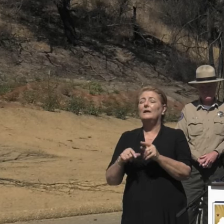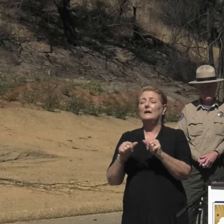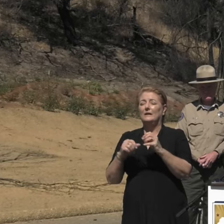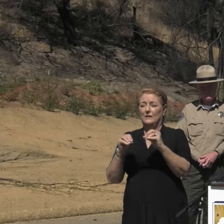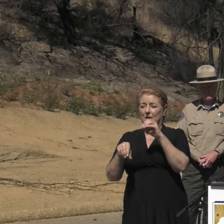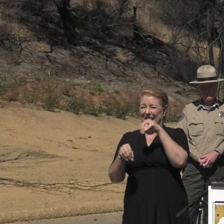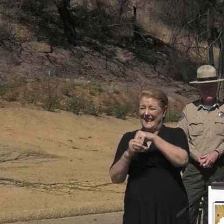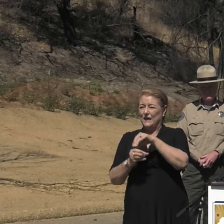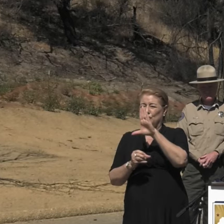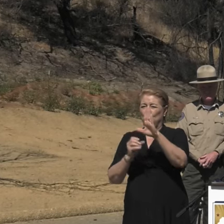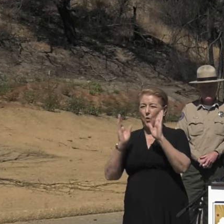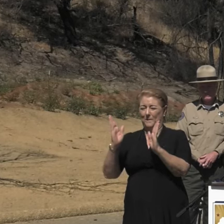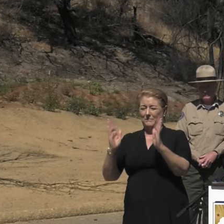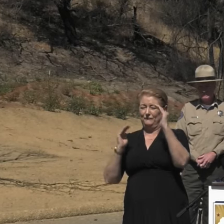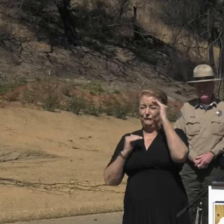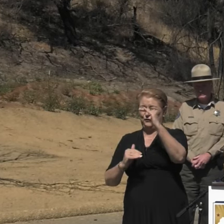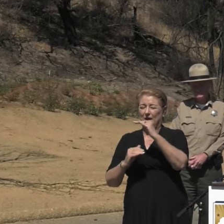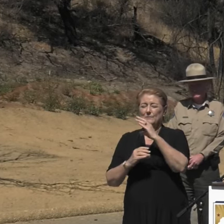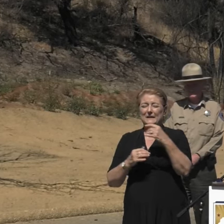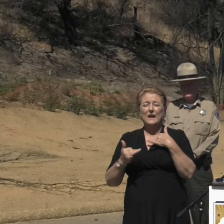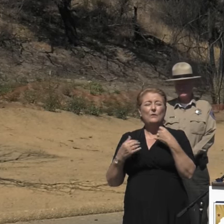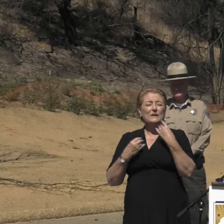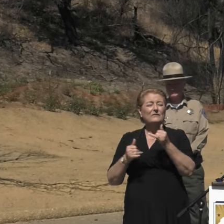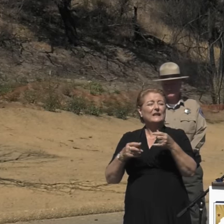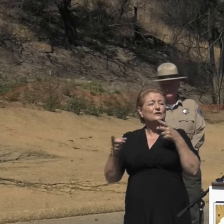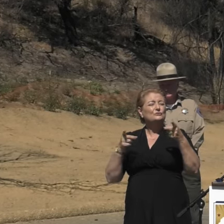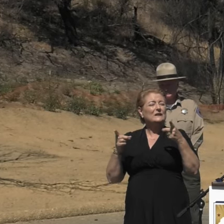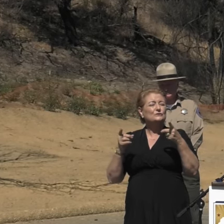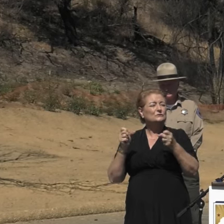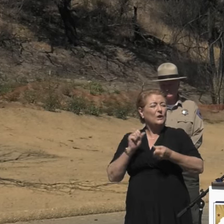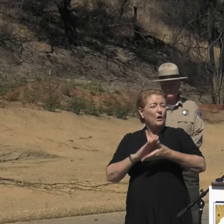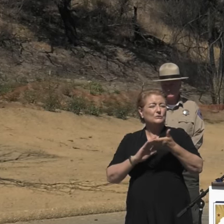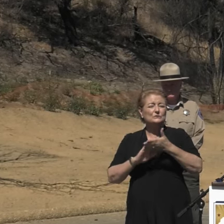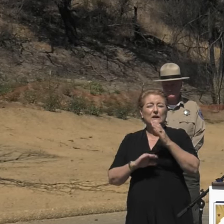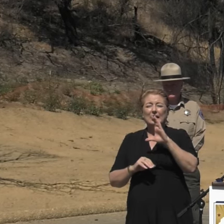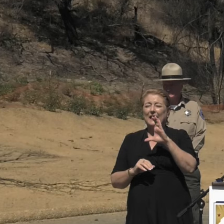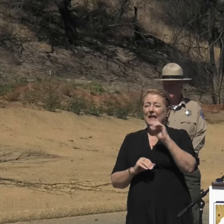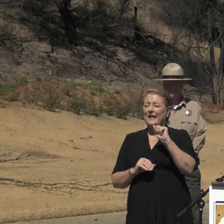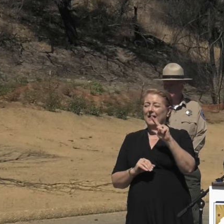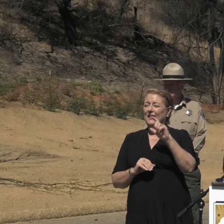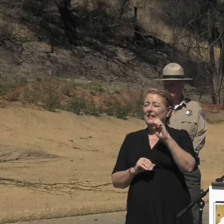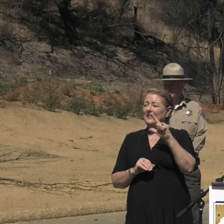So at this time, I'll introduce the Deputy Director of Response and Recovery Operations for Cal OES, Eric Lamoureux.